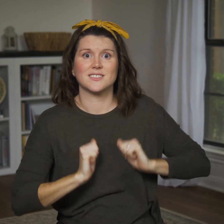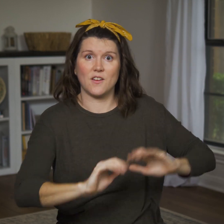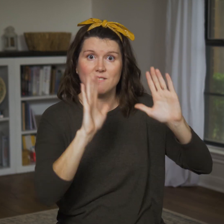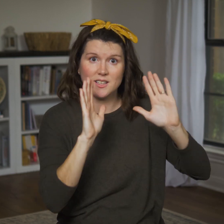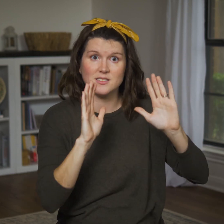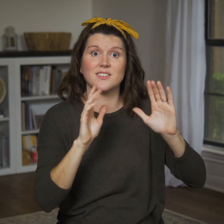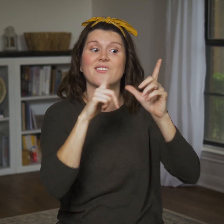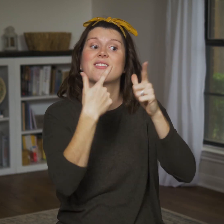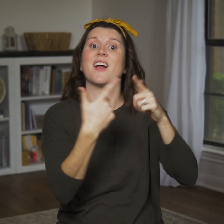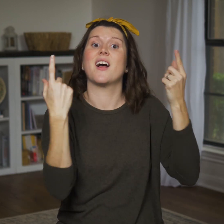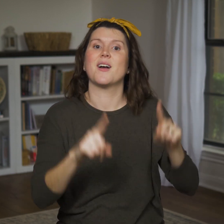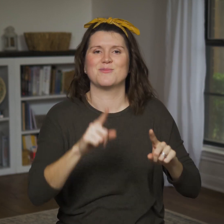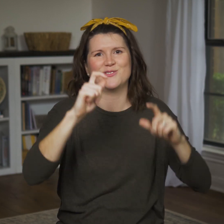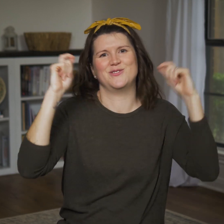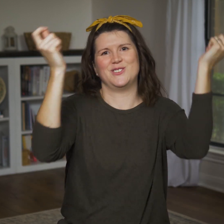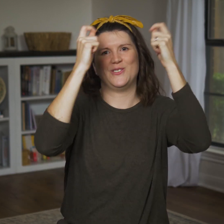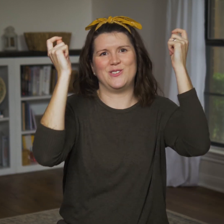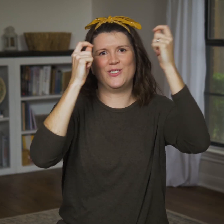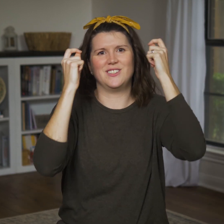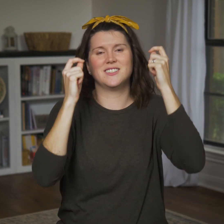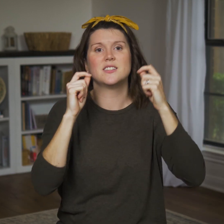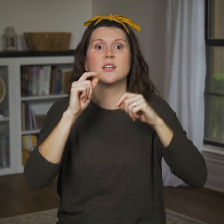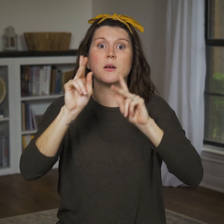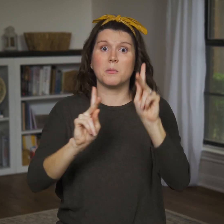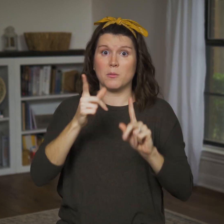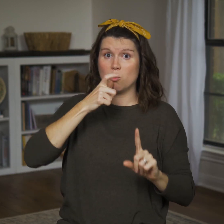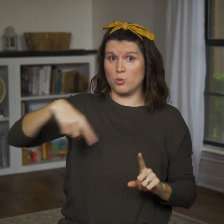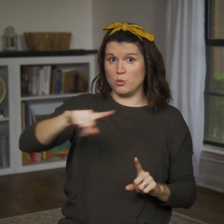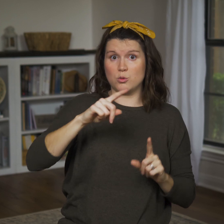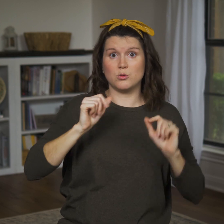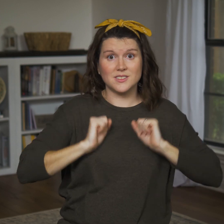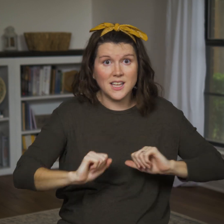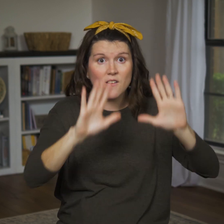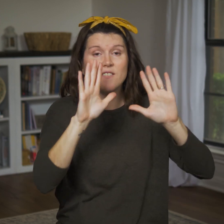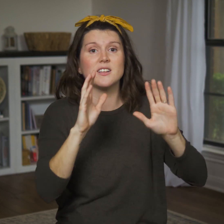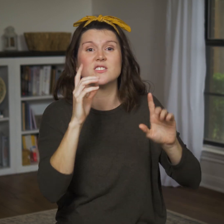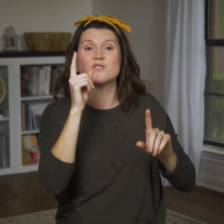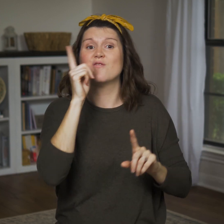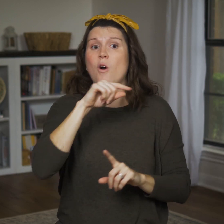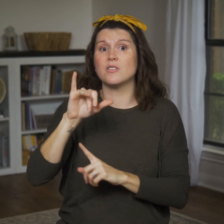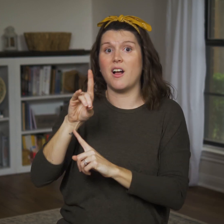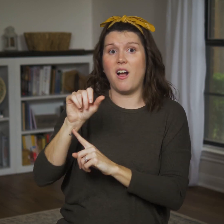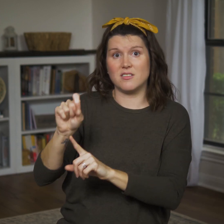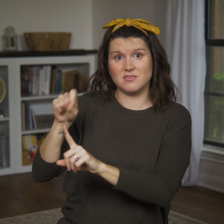and sacrifices… and there you shall rejoice.” When people make sacrifices to false gods,